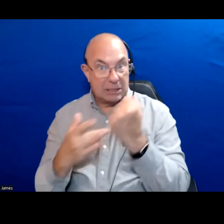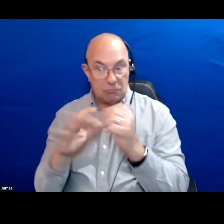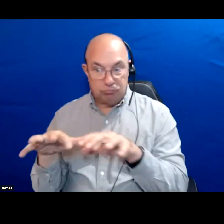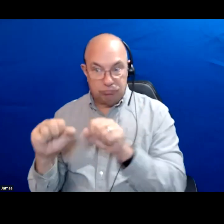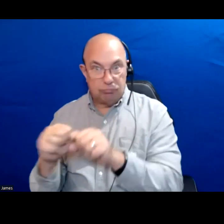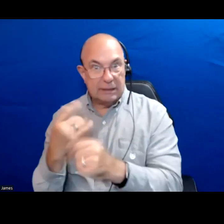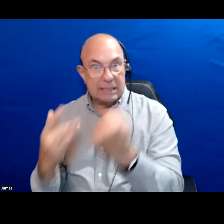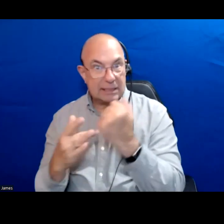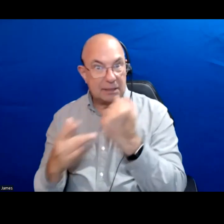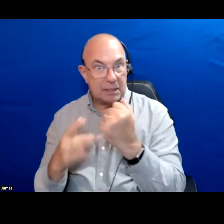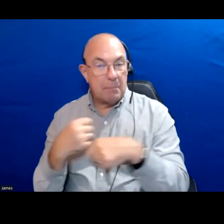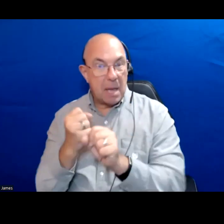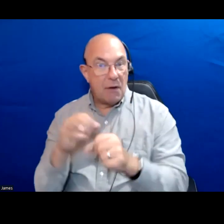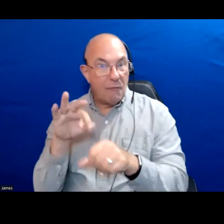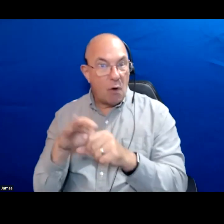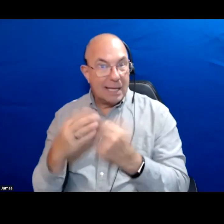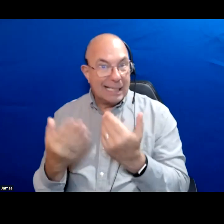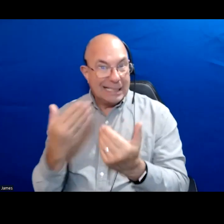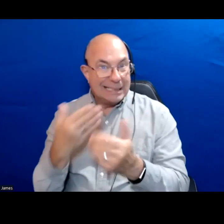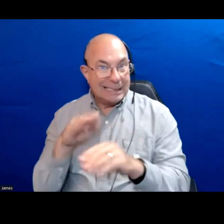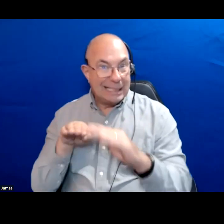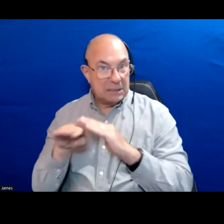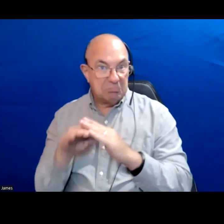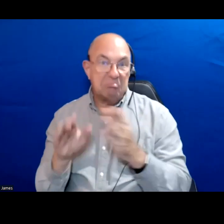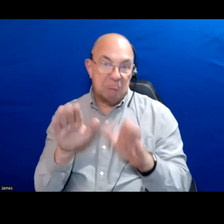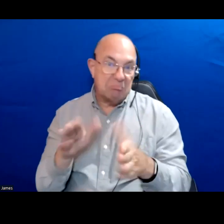make voting easier and more accessible that can only help.